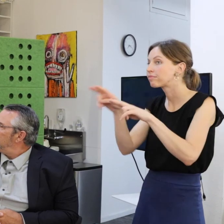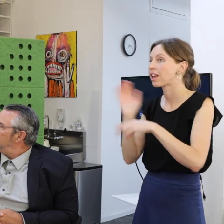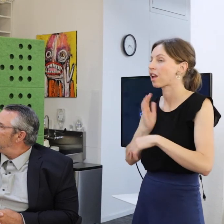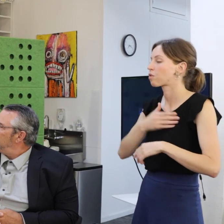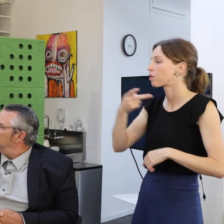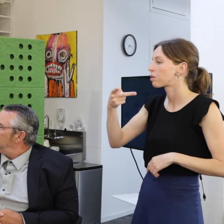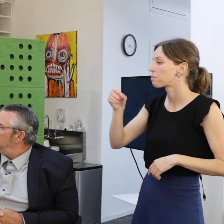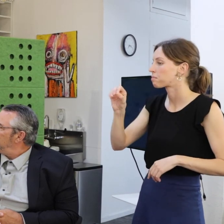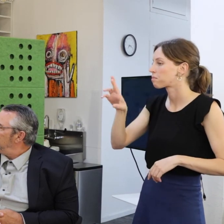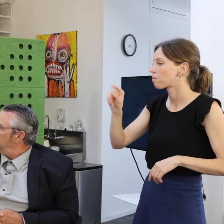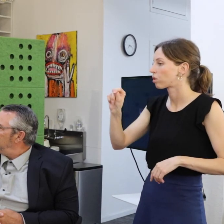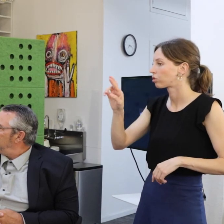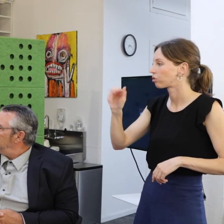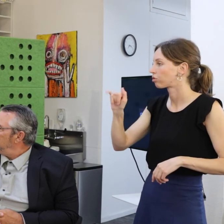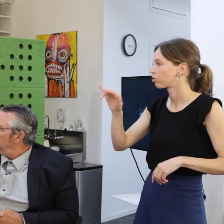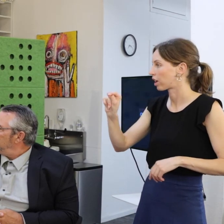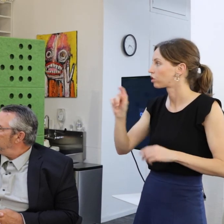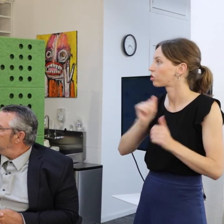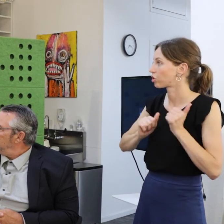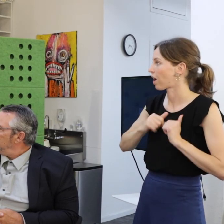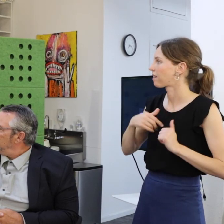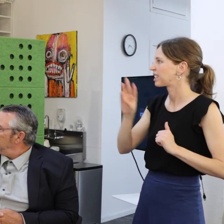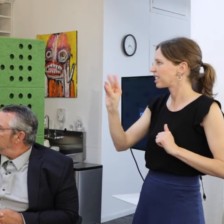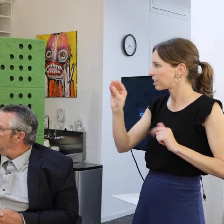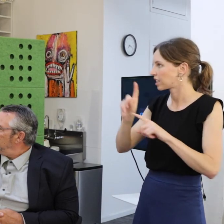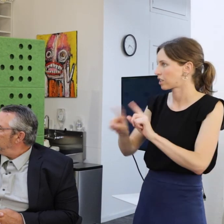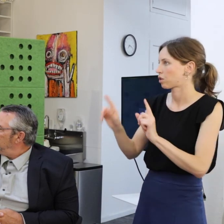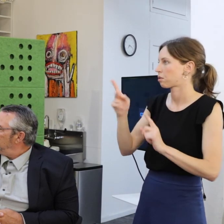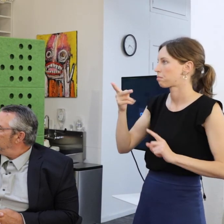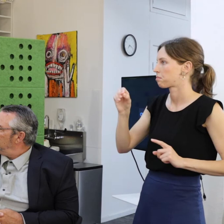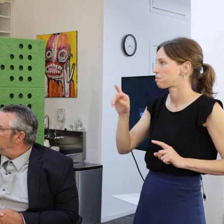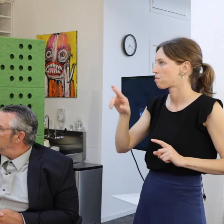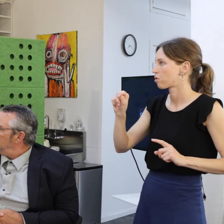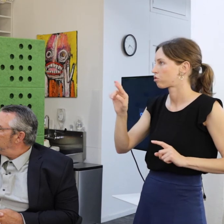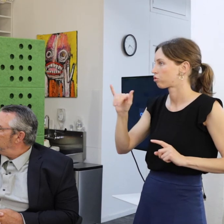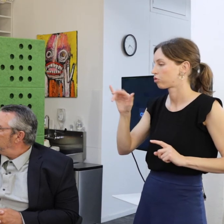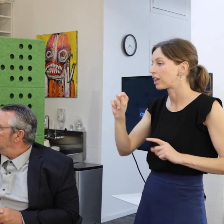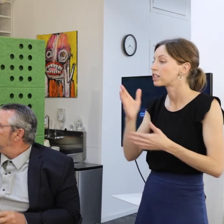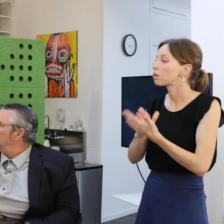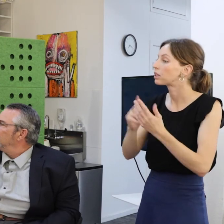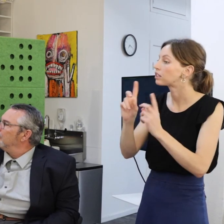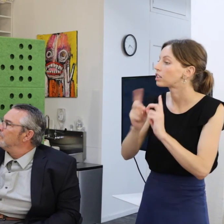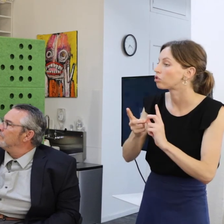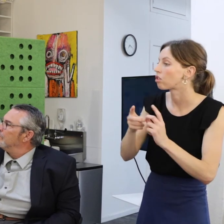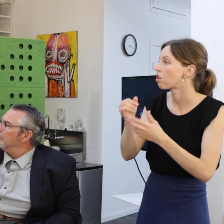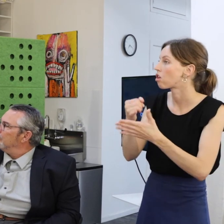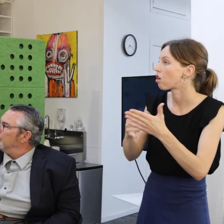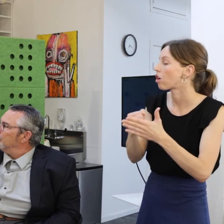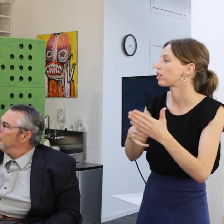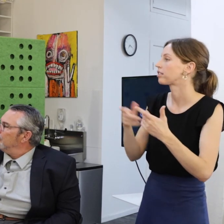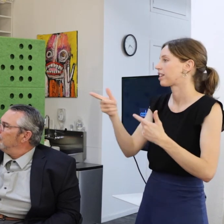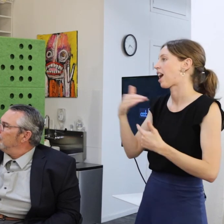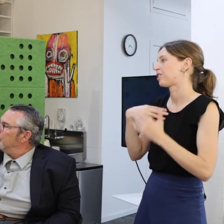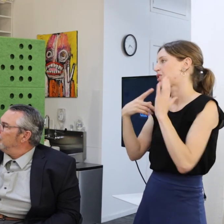I think we have 60 different portraits up. To everything from the door up, I have to point out one of my